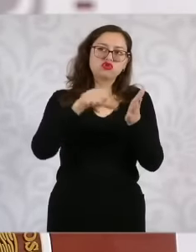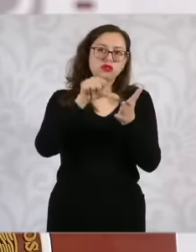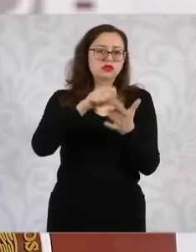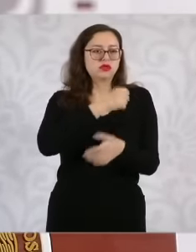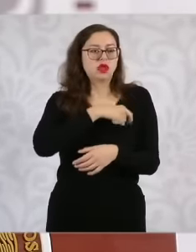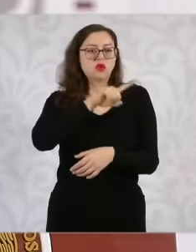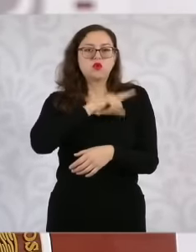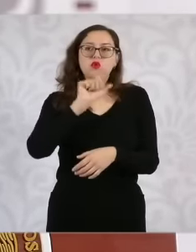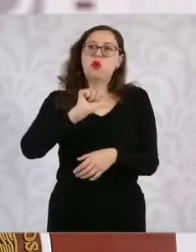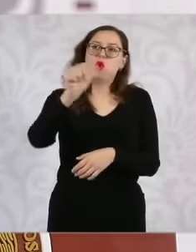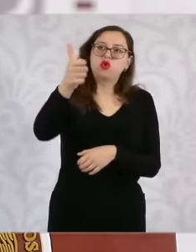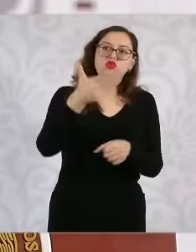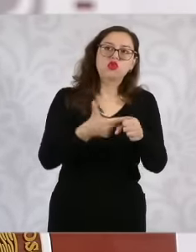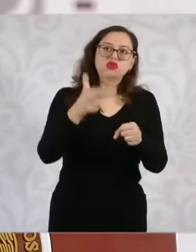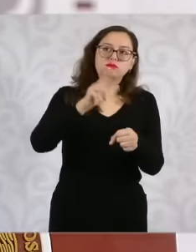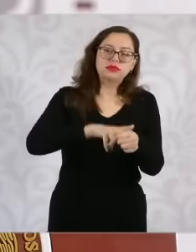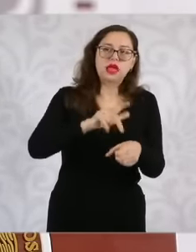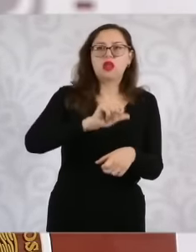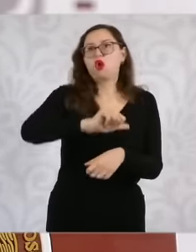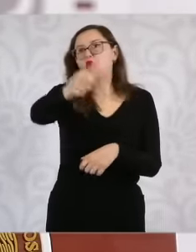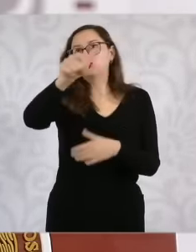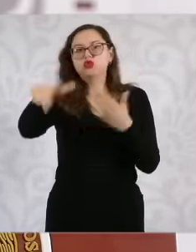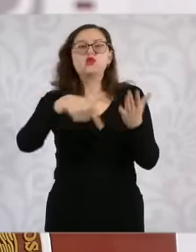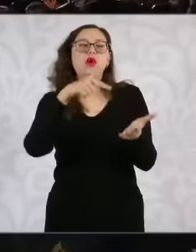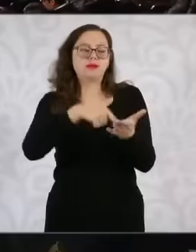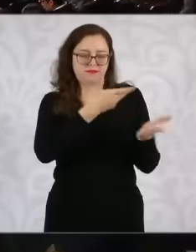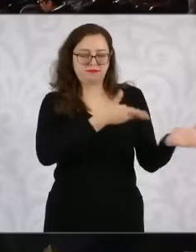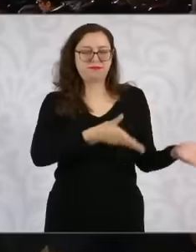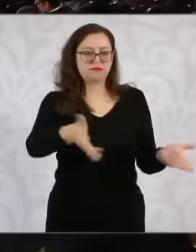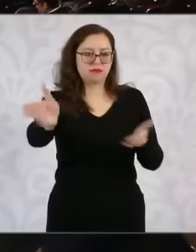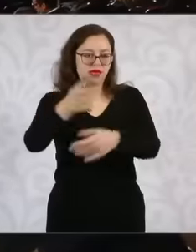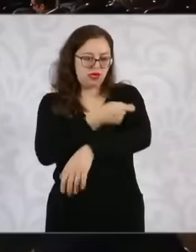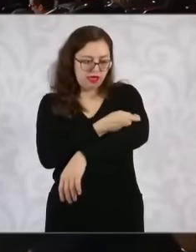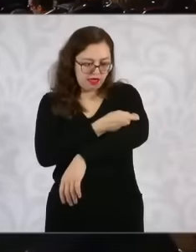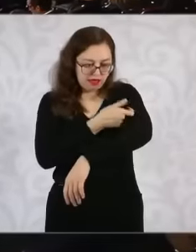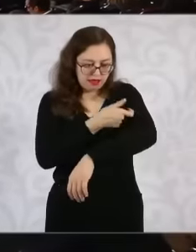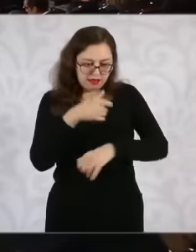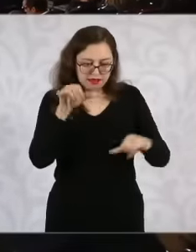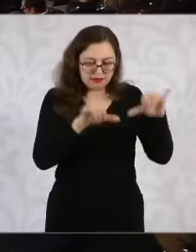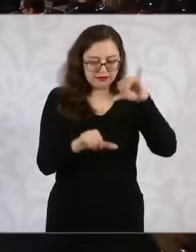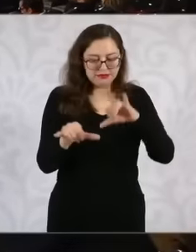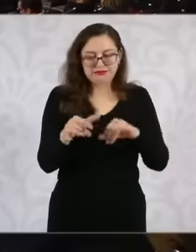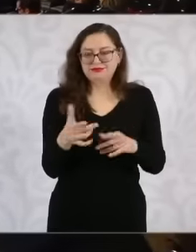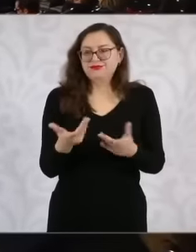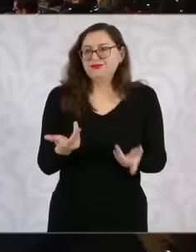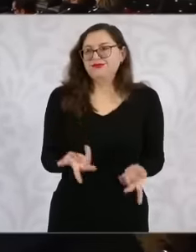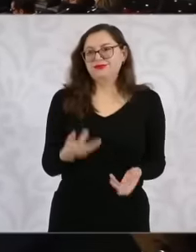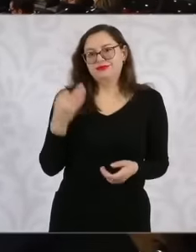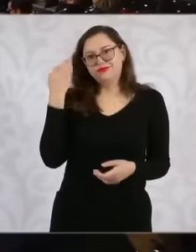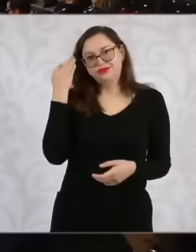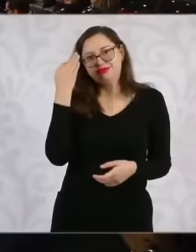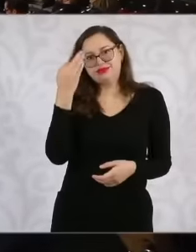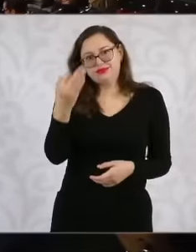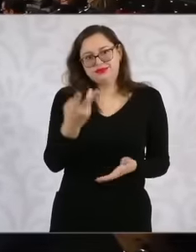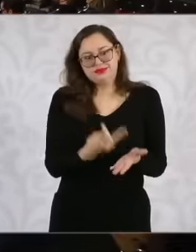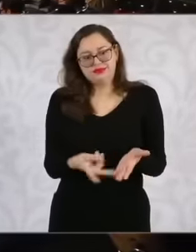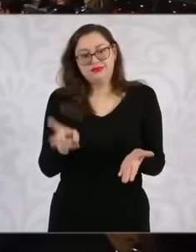or the hospital. closer, if we make it easier for health centers to take